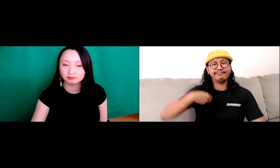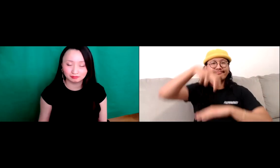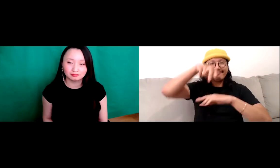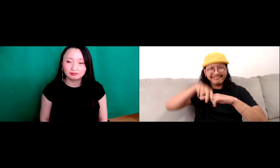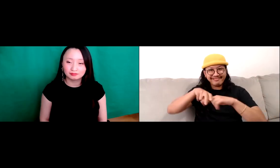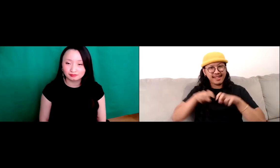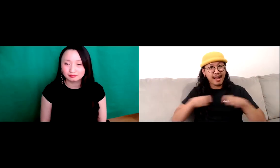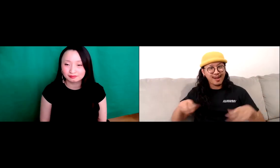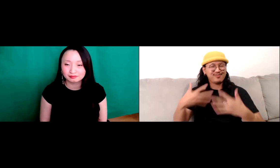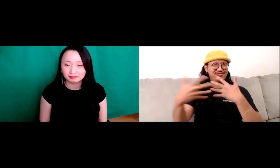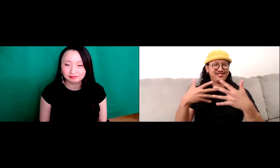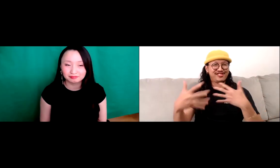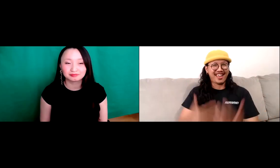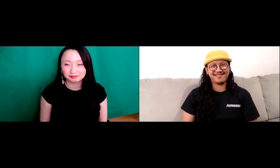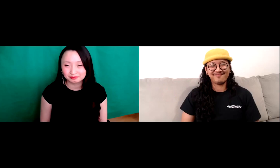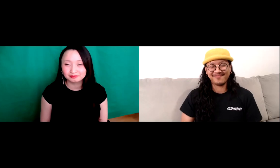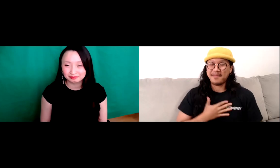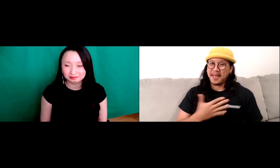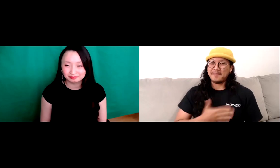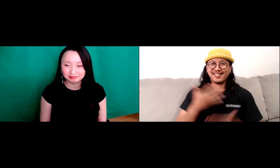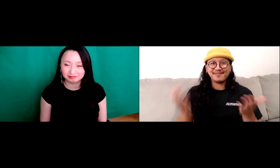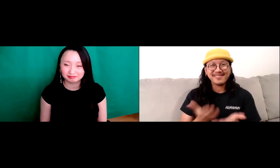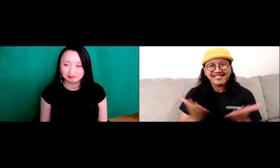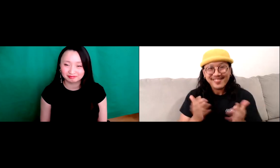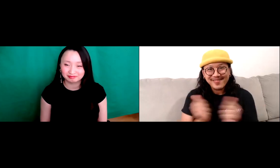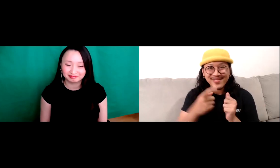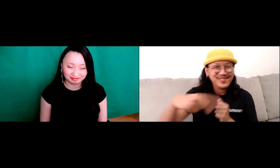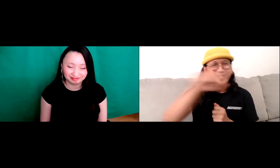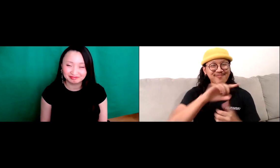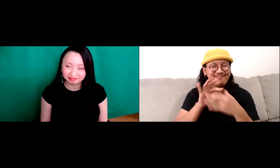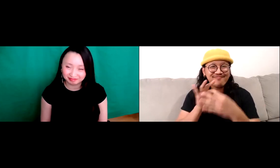I have a white wall behind myself. And I'm sitting on a great couch and happy